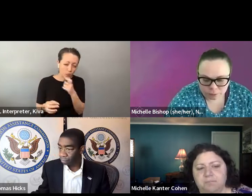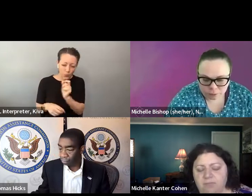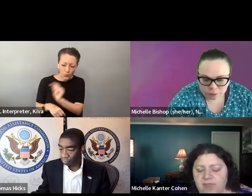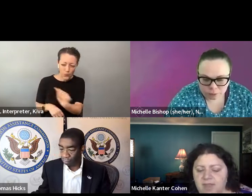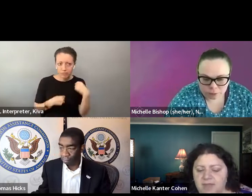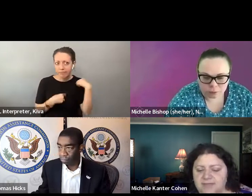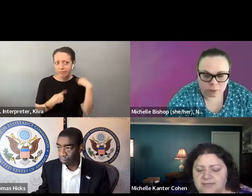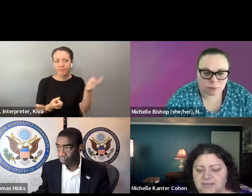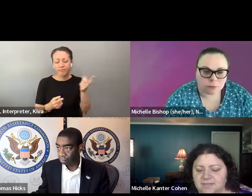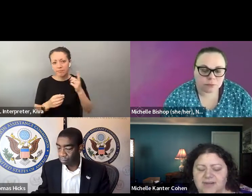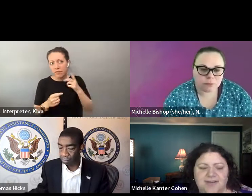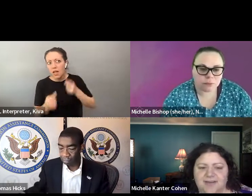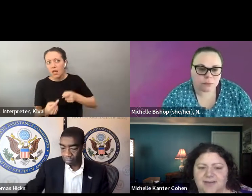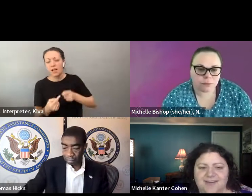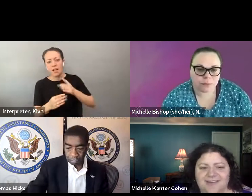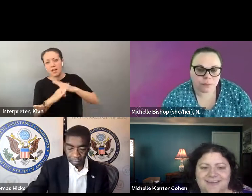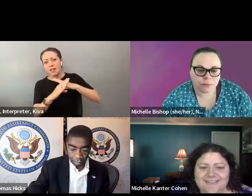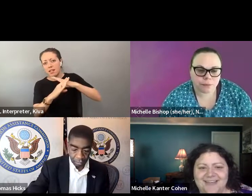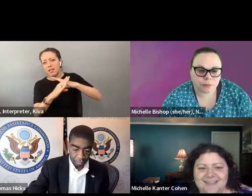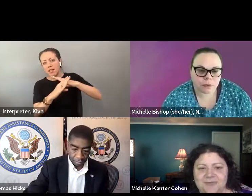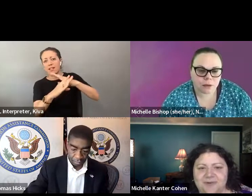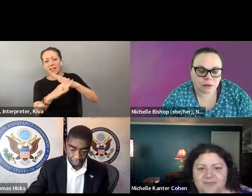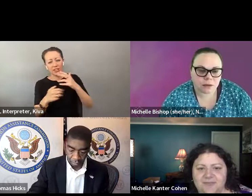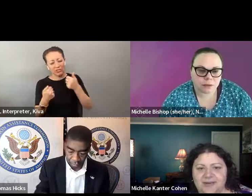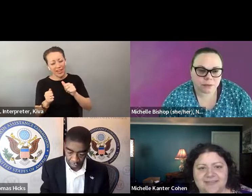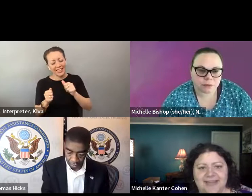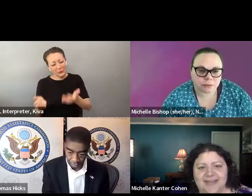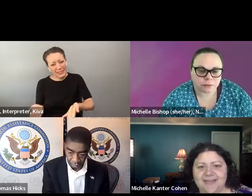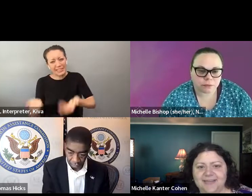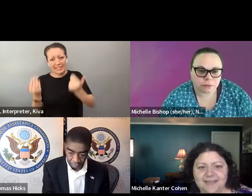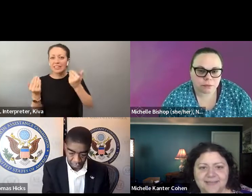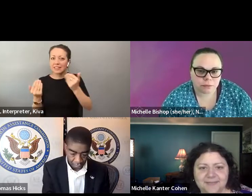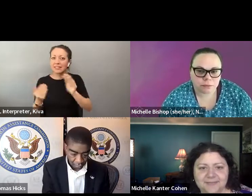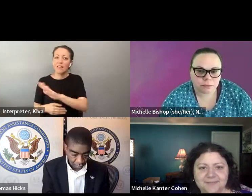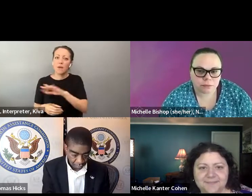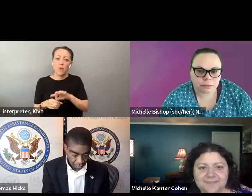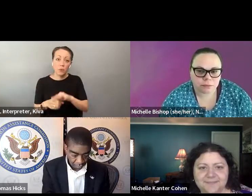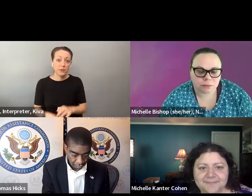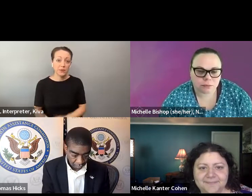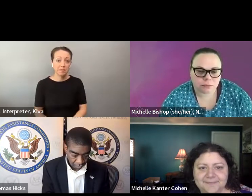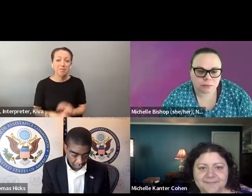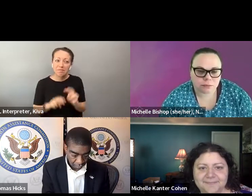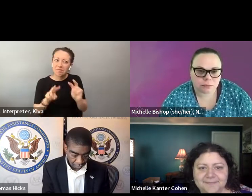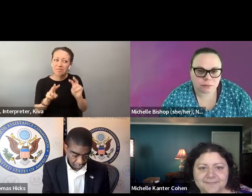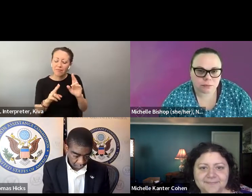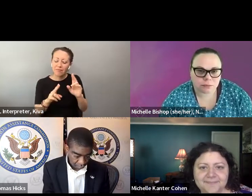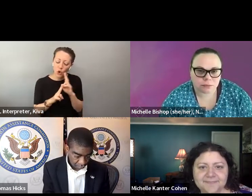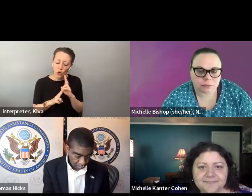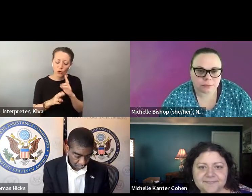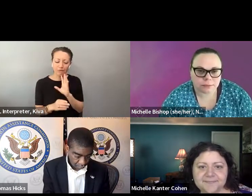barriers to the right to vote and making voting more accessible for historically marginalized people. And fair election center is a nonpartisan nonprofit, focused exclusively on the right to vote on on bringing down barriers to the right to vote and making voting more accessible for historically marginalized people and very honored and excited to be part of the It's a